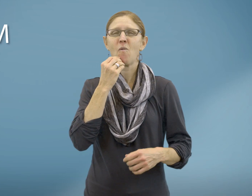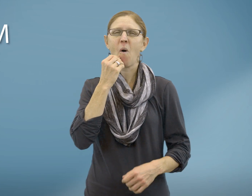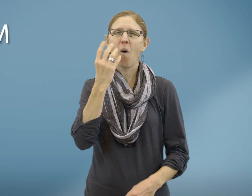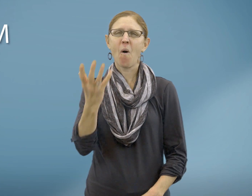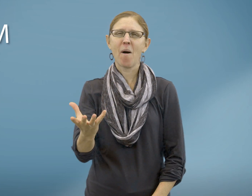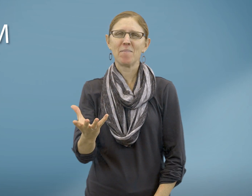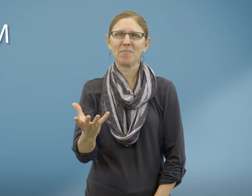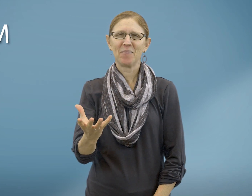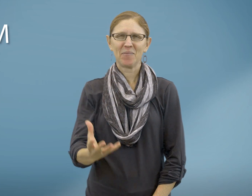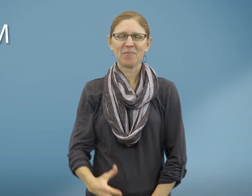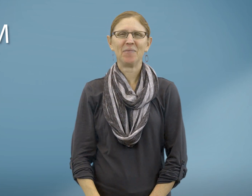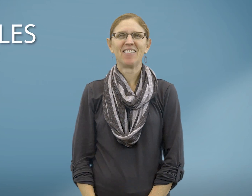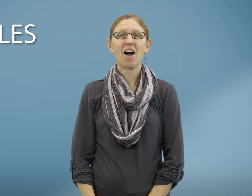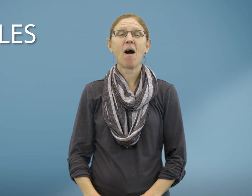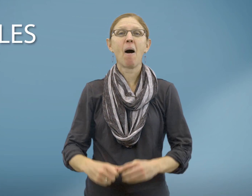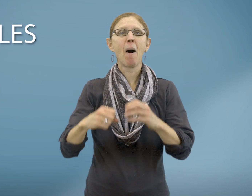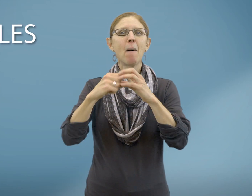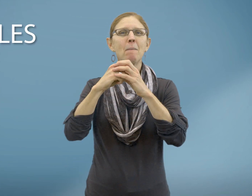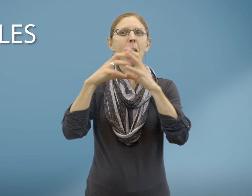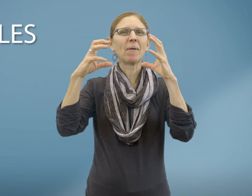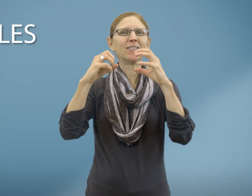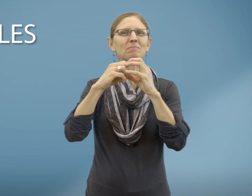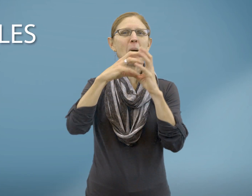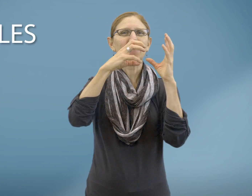Warm Bubbles